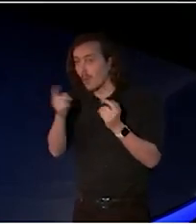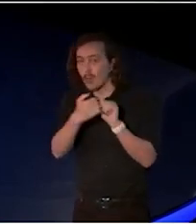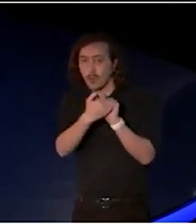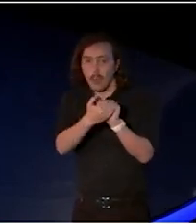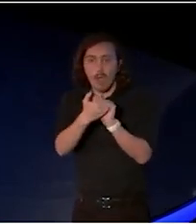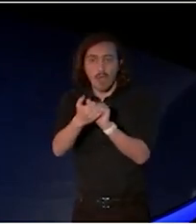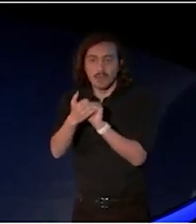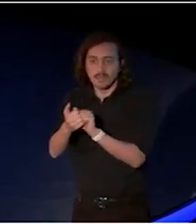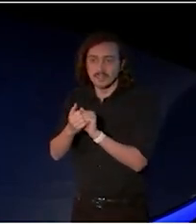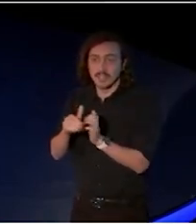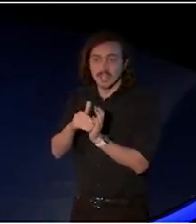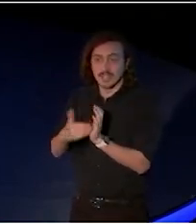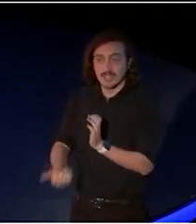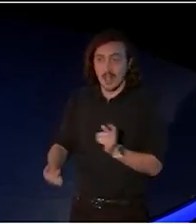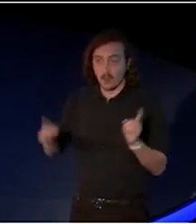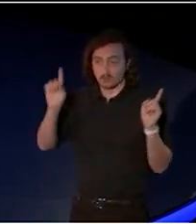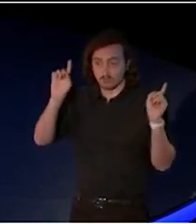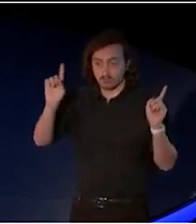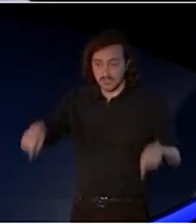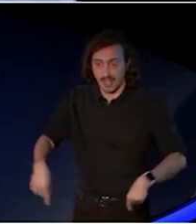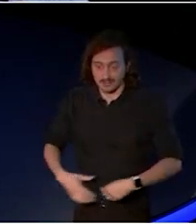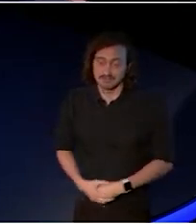Let's get on with the show. Thank you. AUDIENCE: